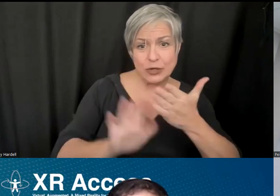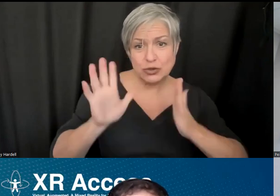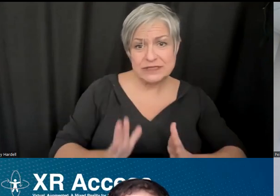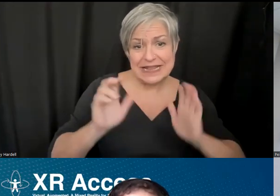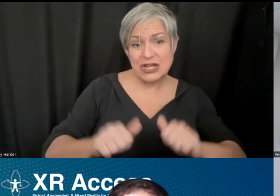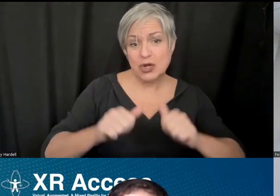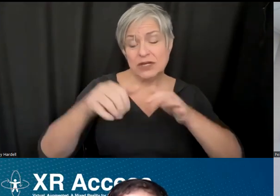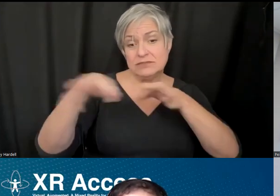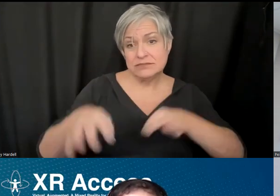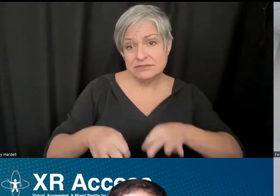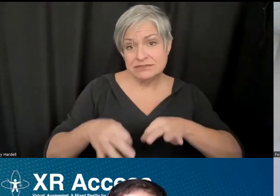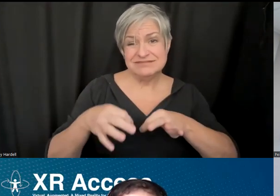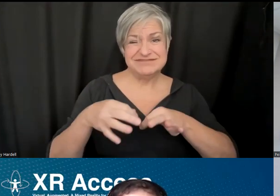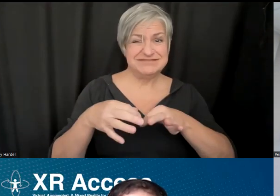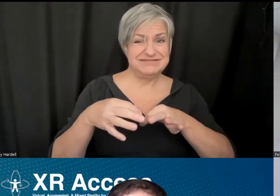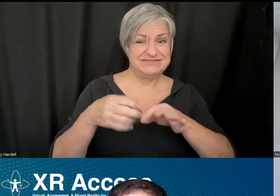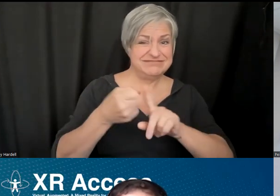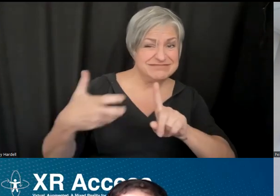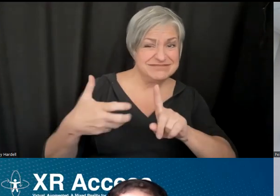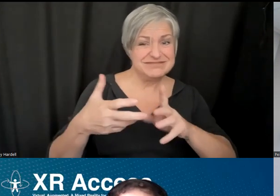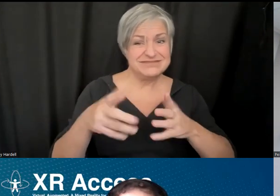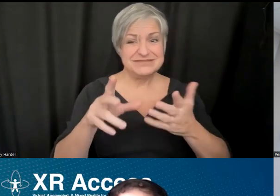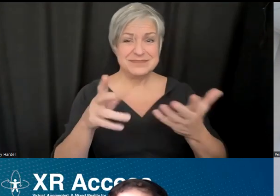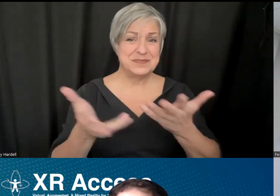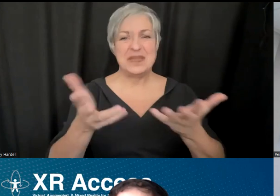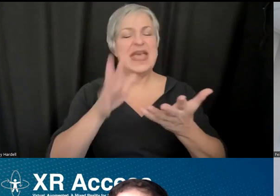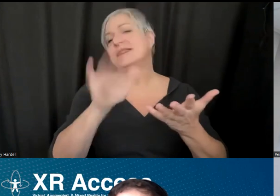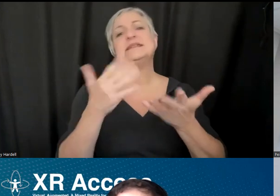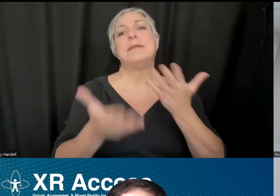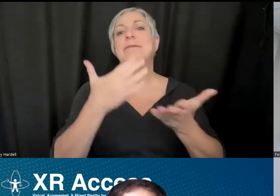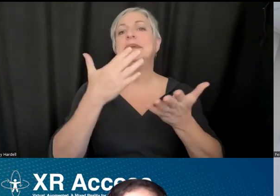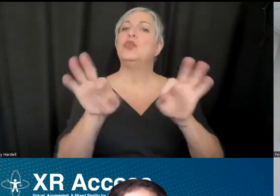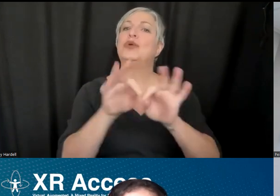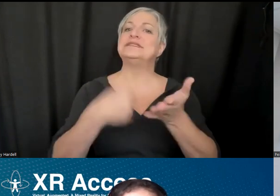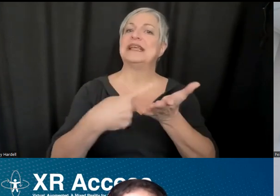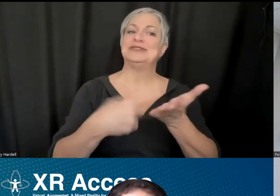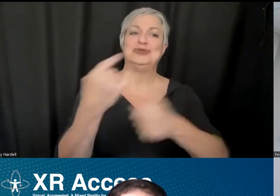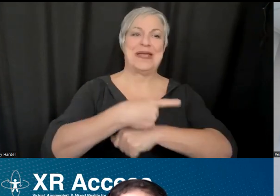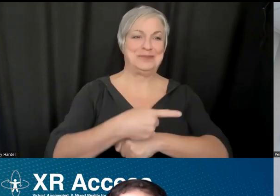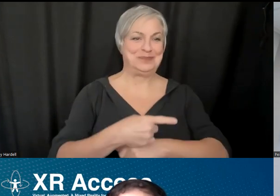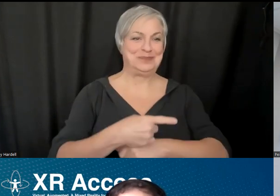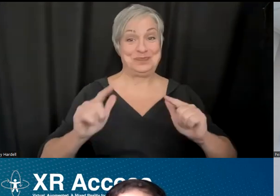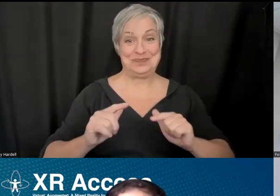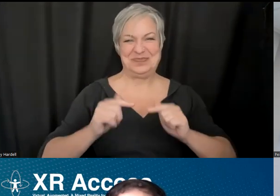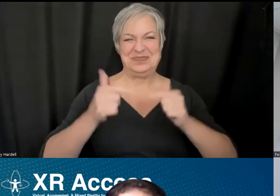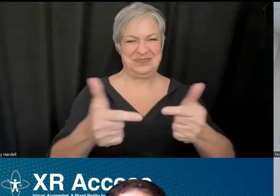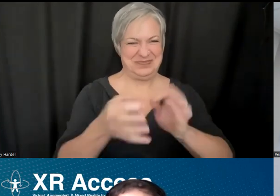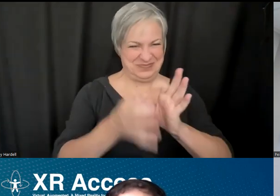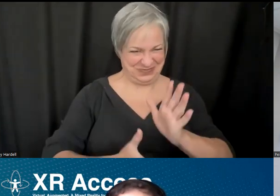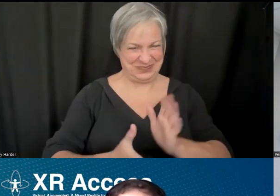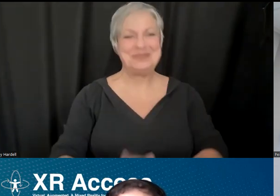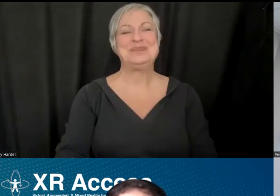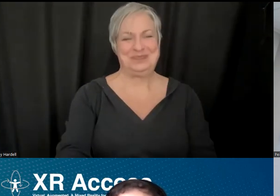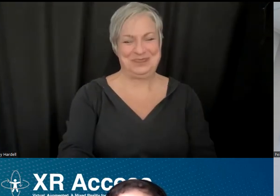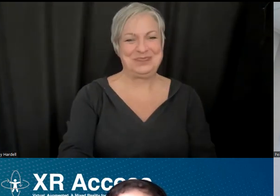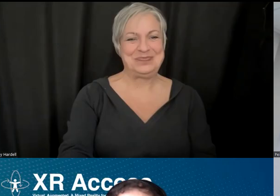to that. That could be a great thing to discuss here today.